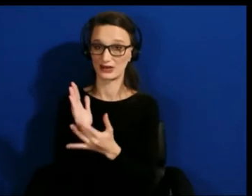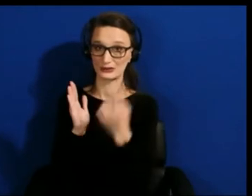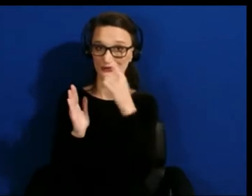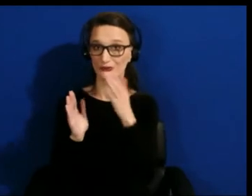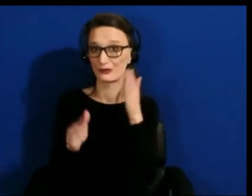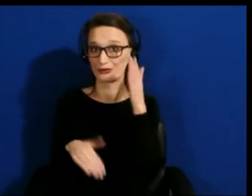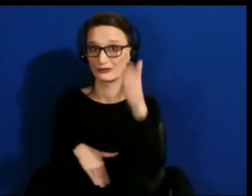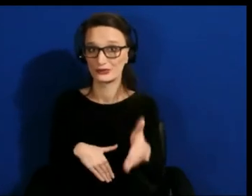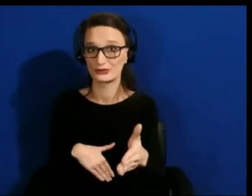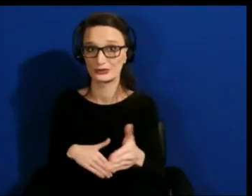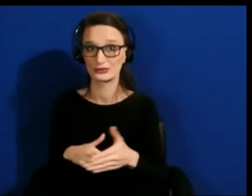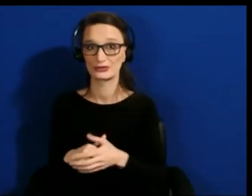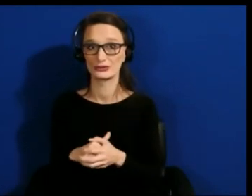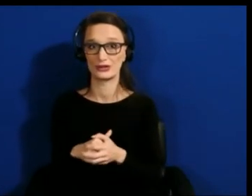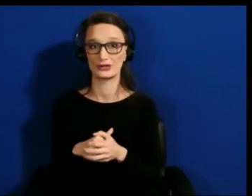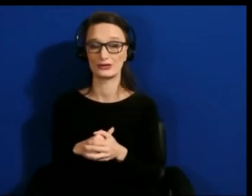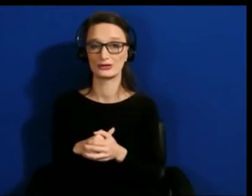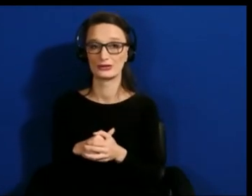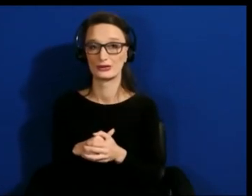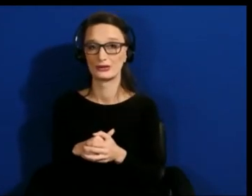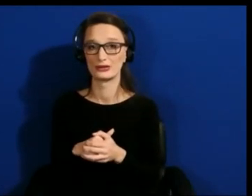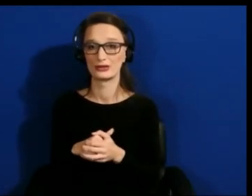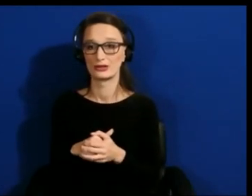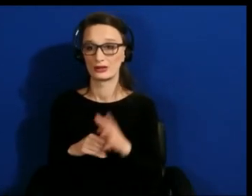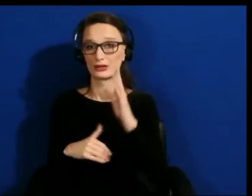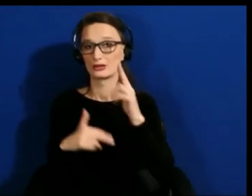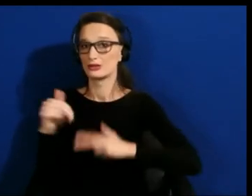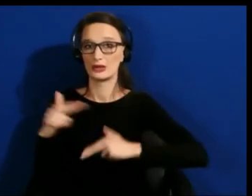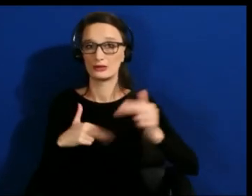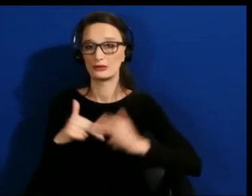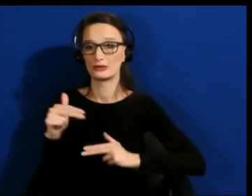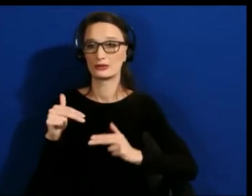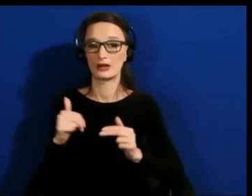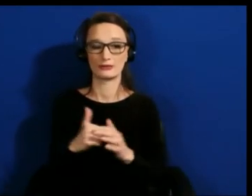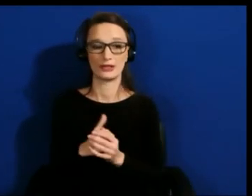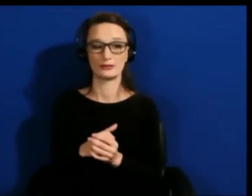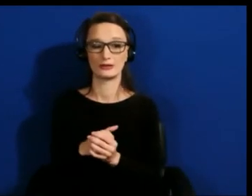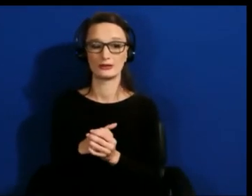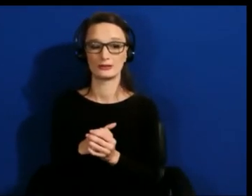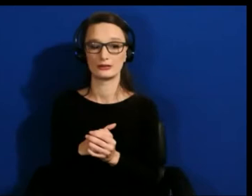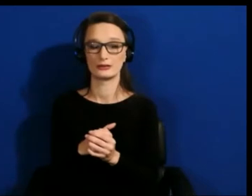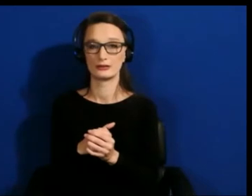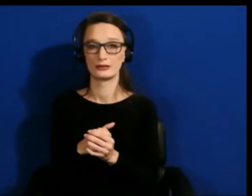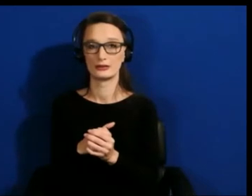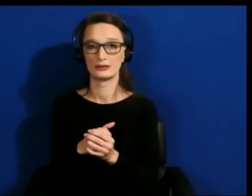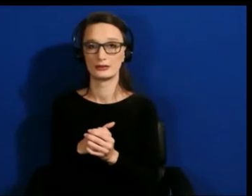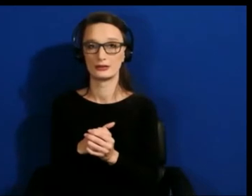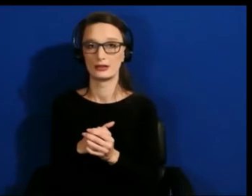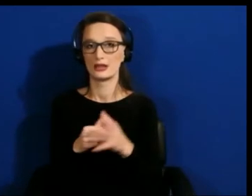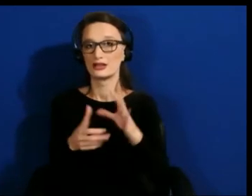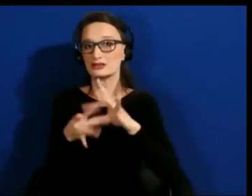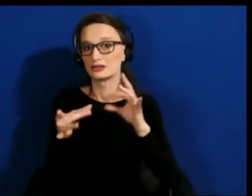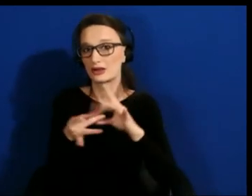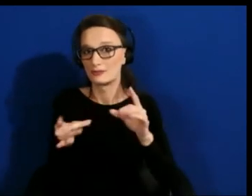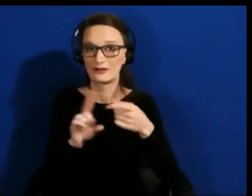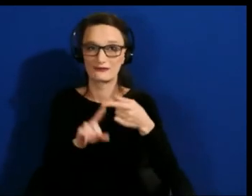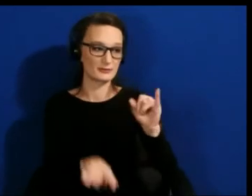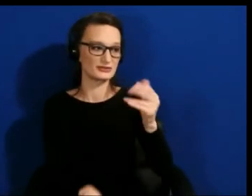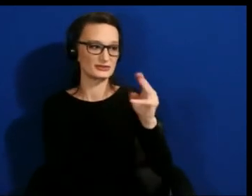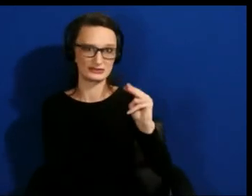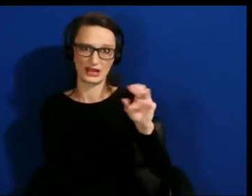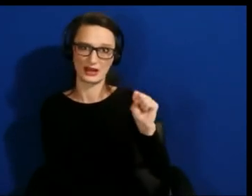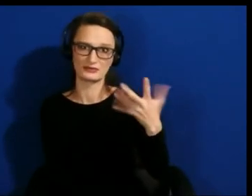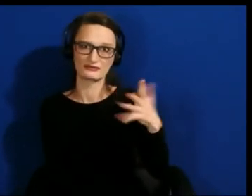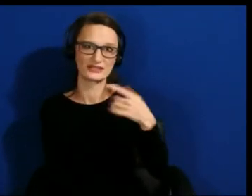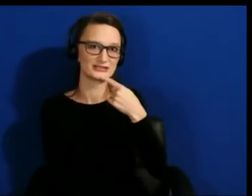the imperative is, and I'm building on Regine, Johan, and James's comments just the imperative is to make sure that these